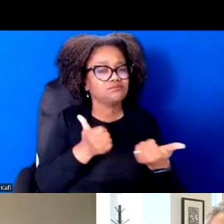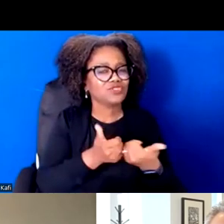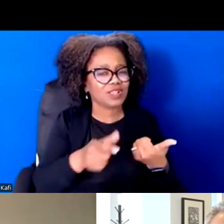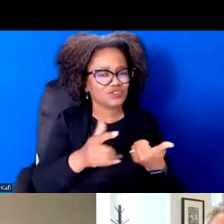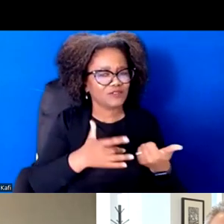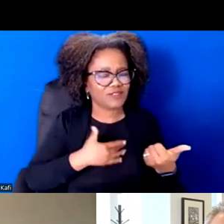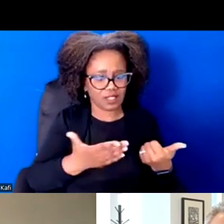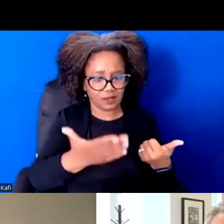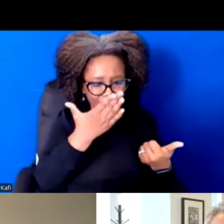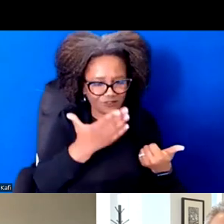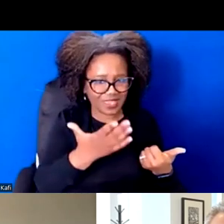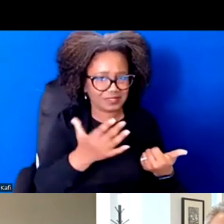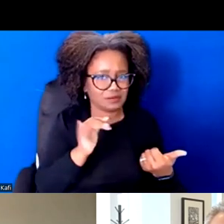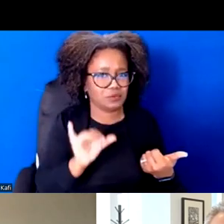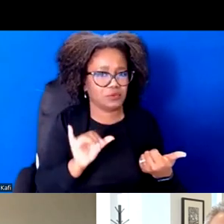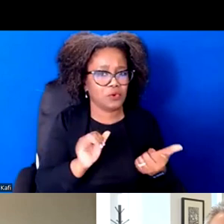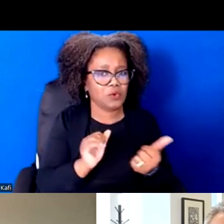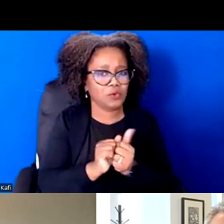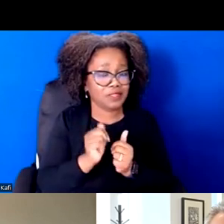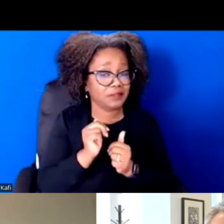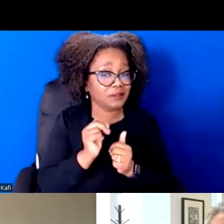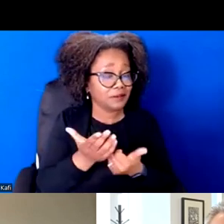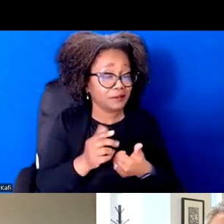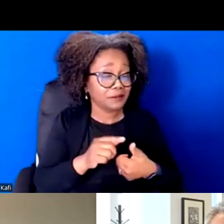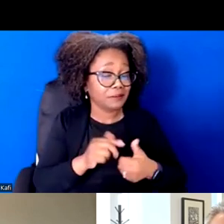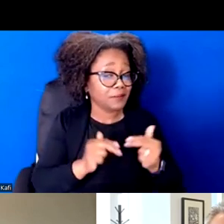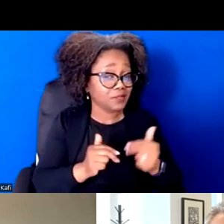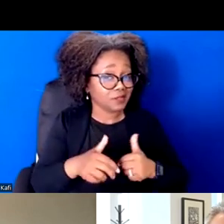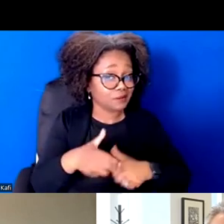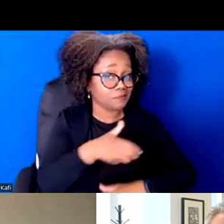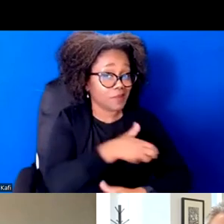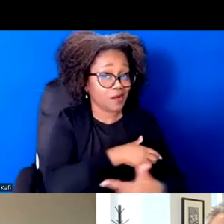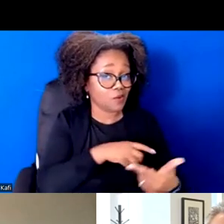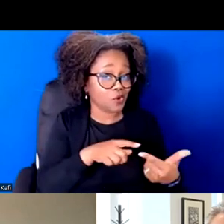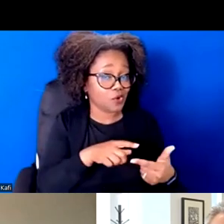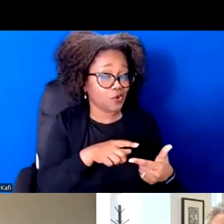In a building power and working at an institution, but staying connected to the ground, working